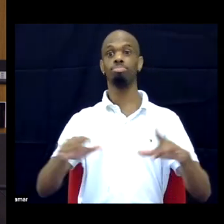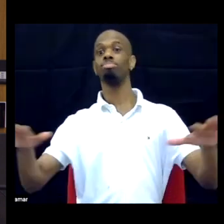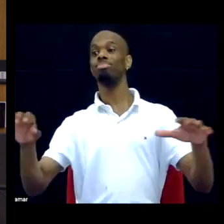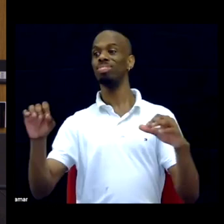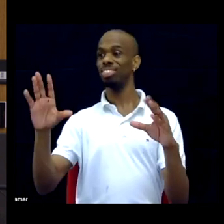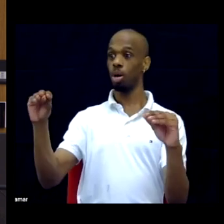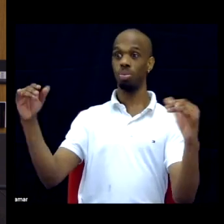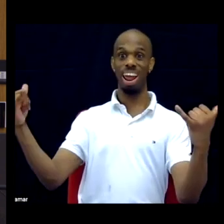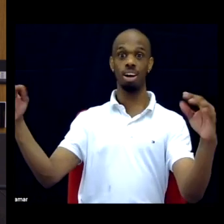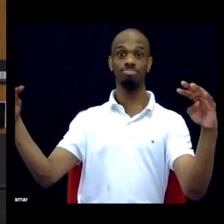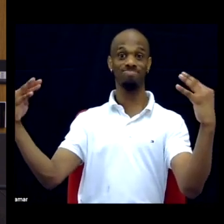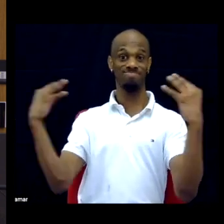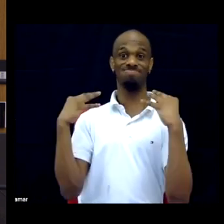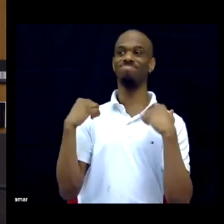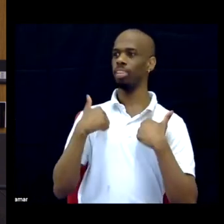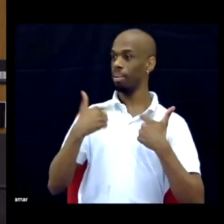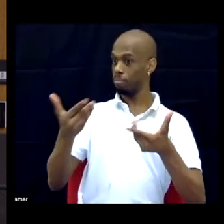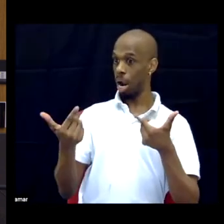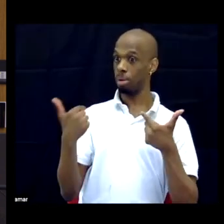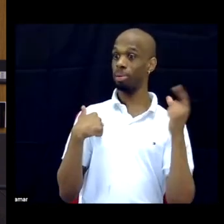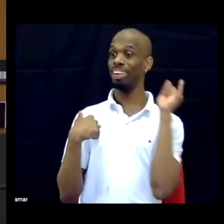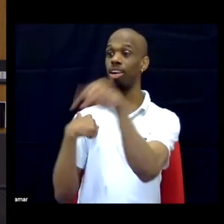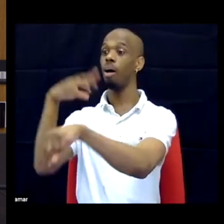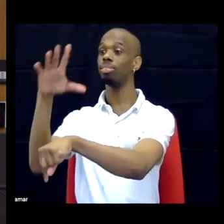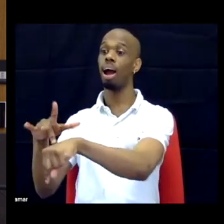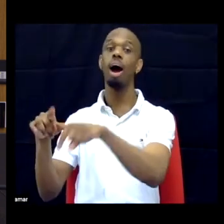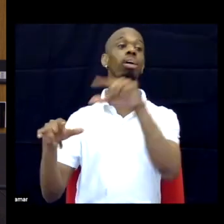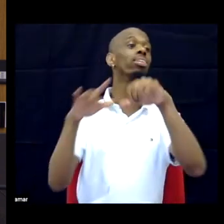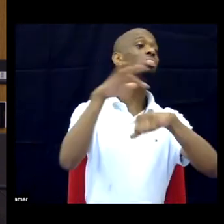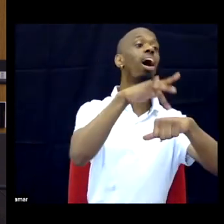and then because people see then my name associated with, like, various universities and they